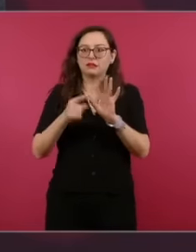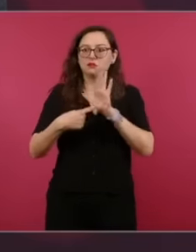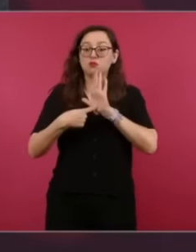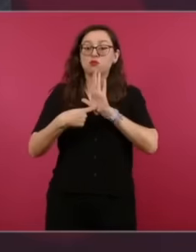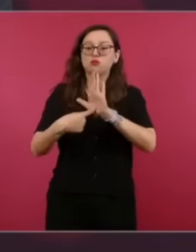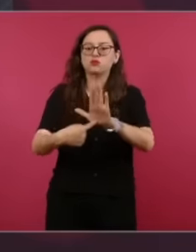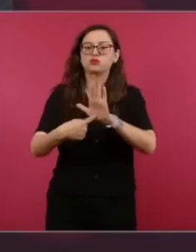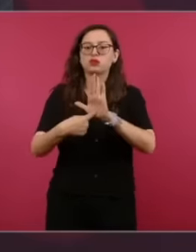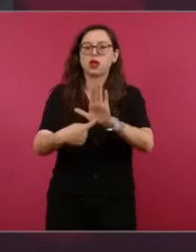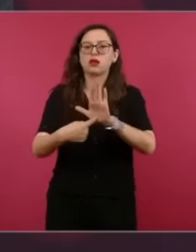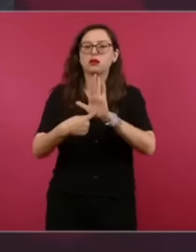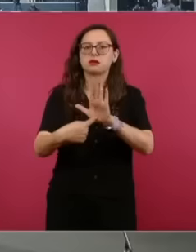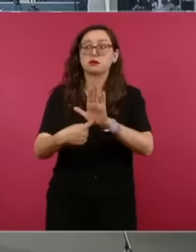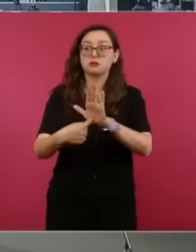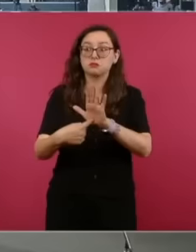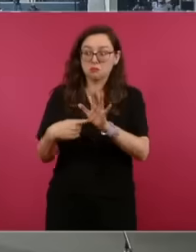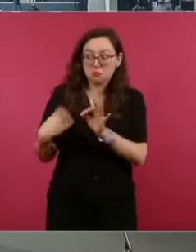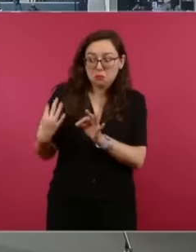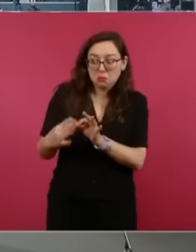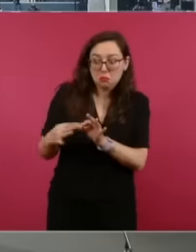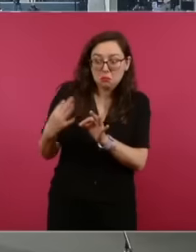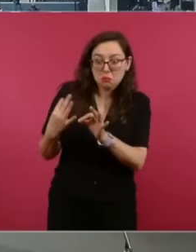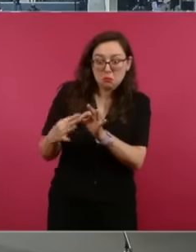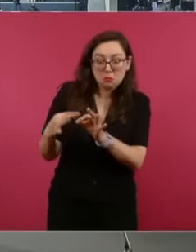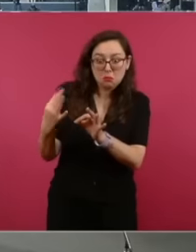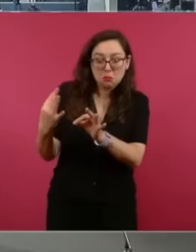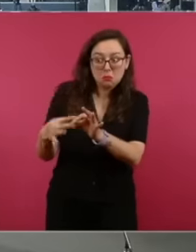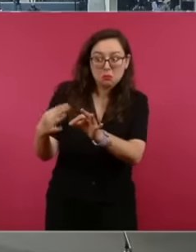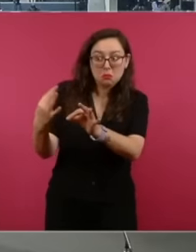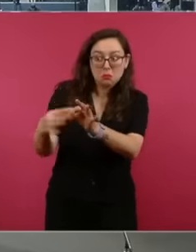So my recognition to the